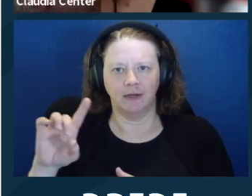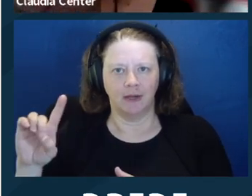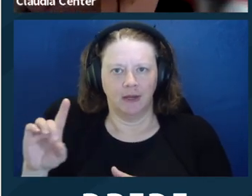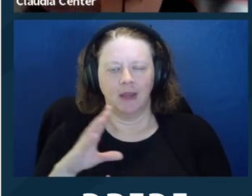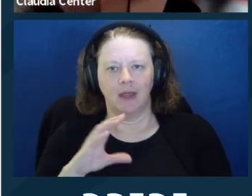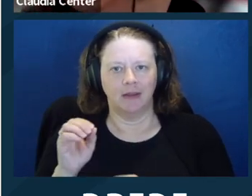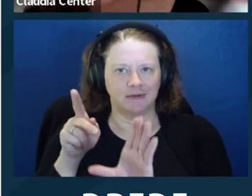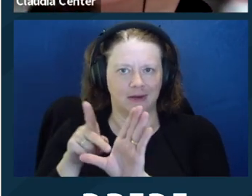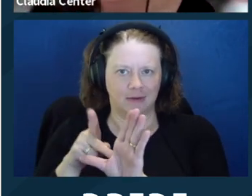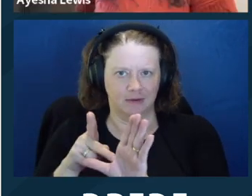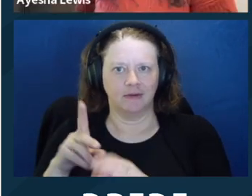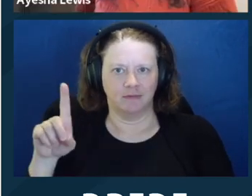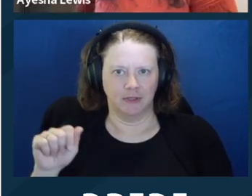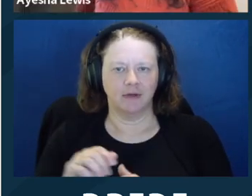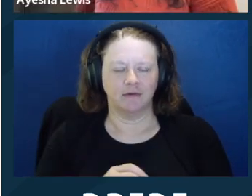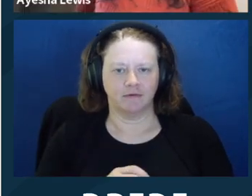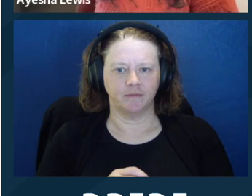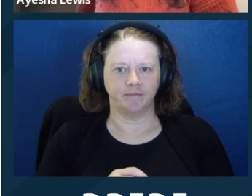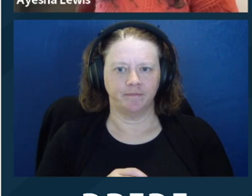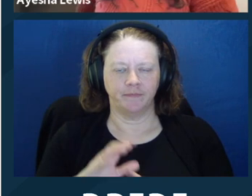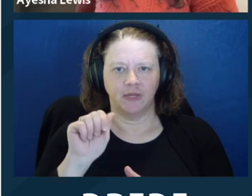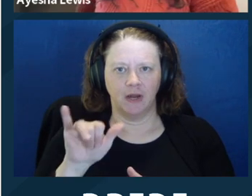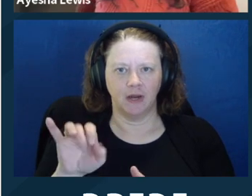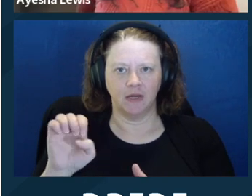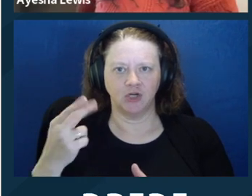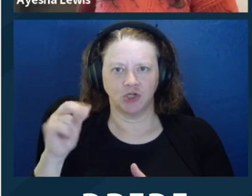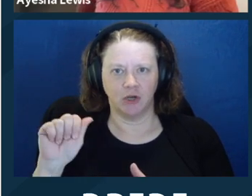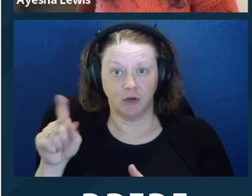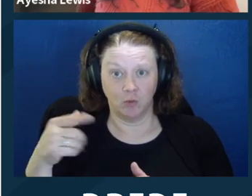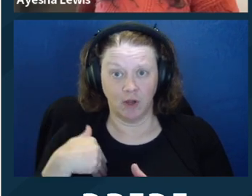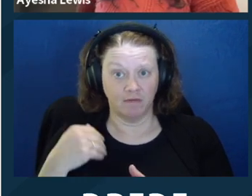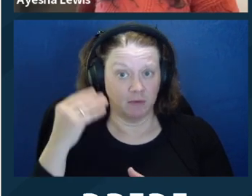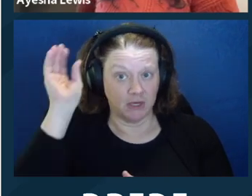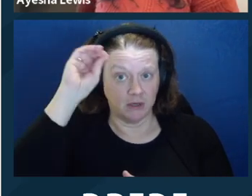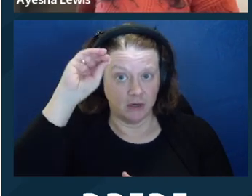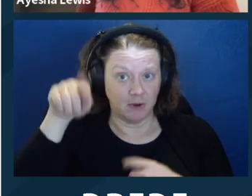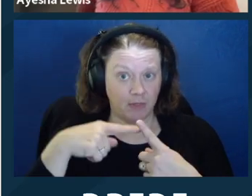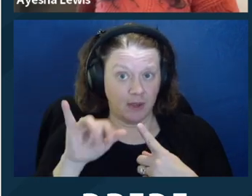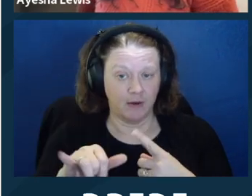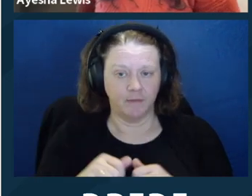I would just supplement that by saying developmental disabilities, reminding